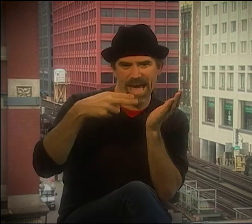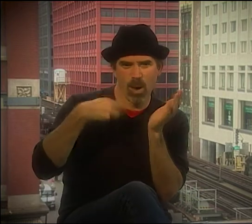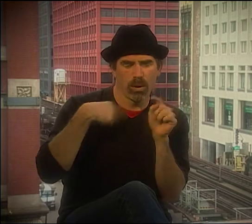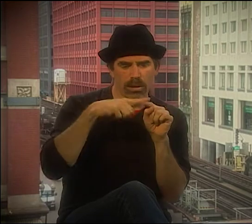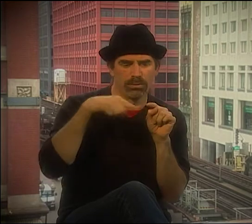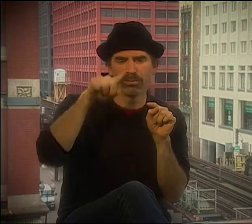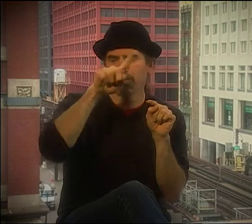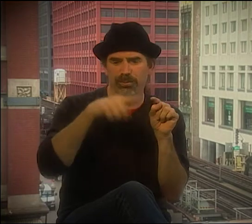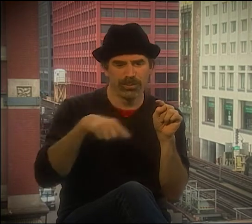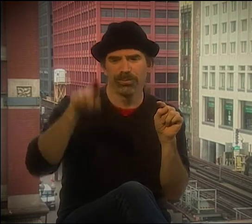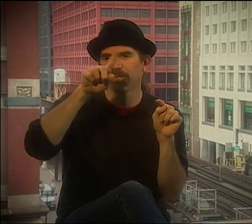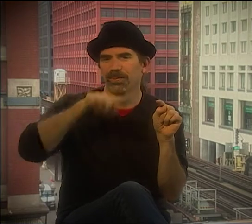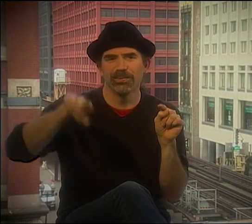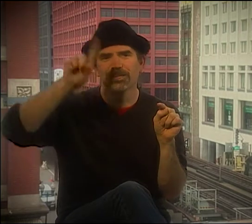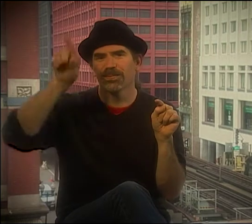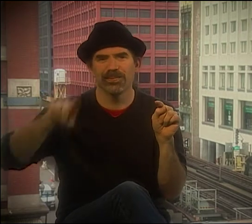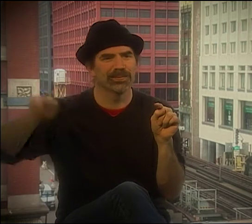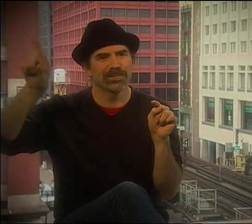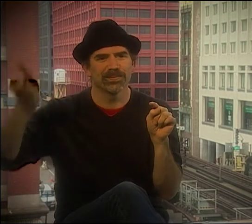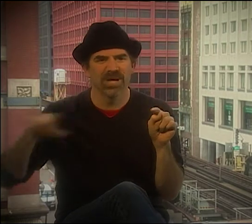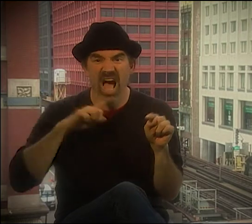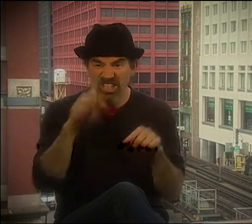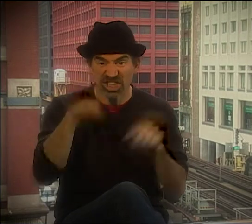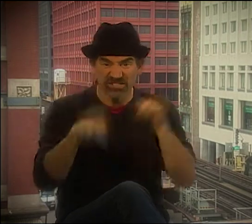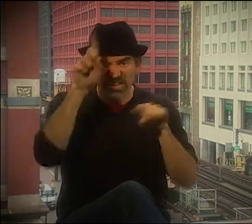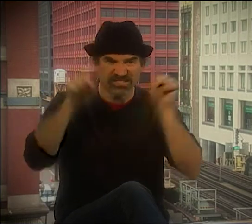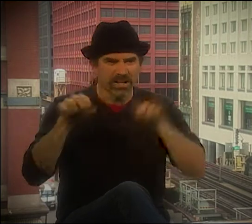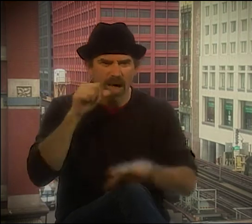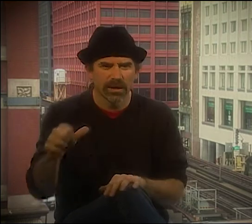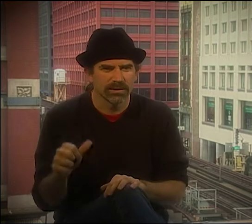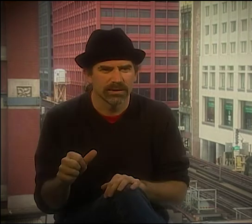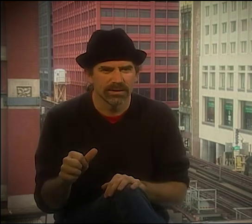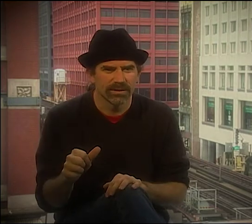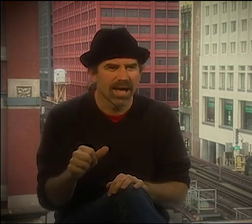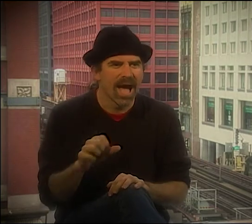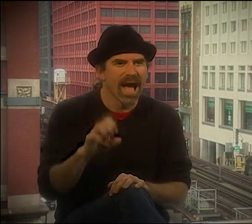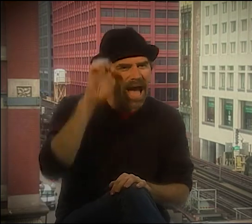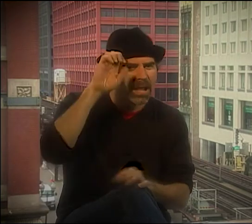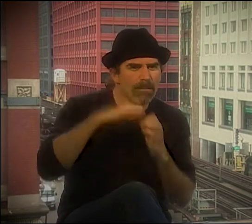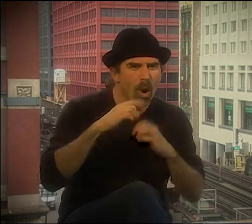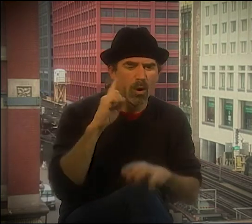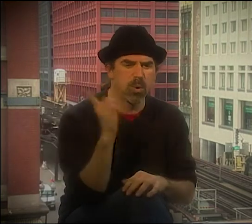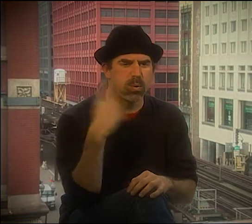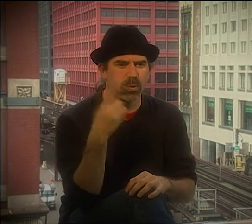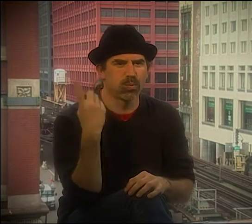HIS HAND SHAPES ARE REALLY, REALLY FINE. YOU KNOW, IF I WERE TO SHOW HOW A PAINTER WOULD PAINT HIM,